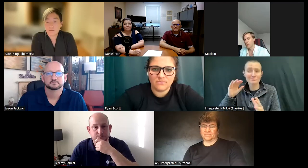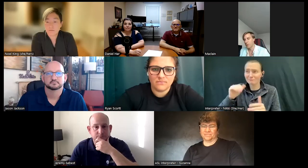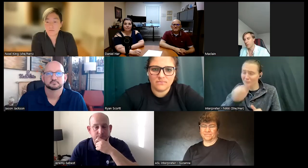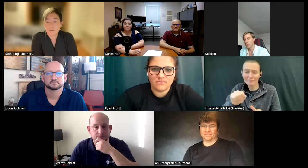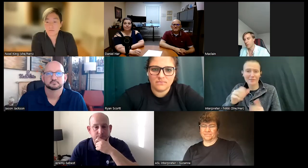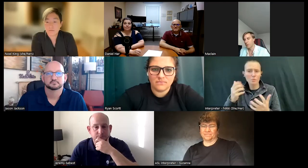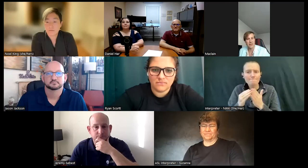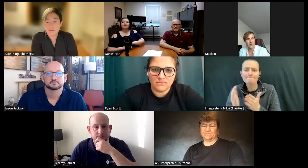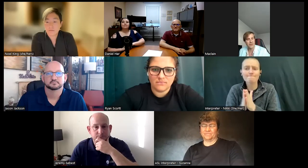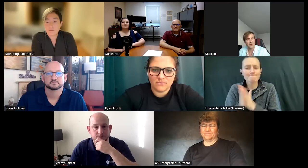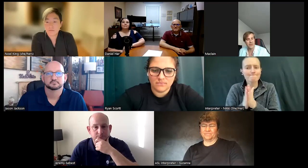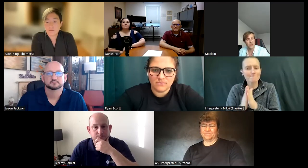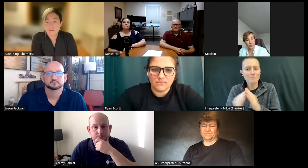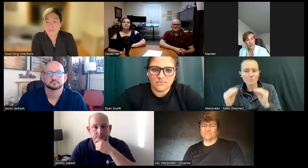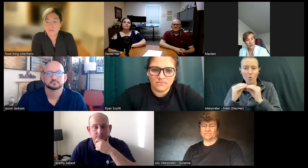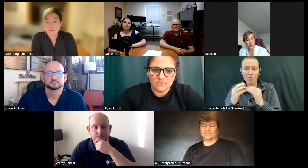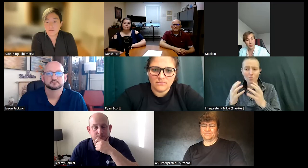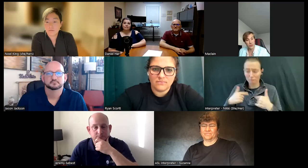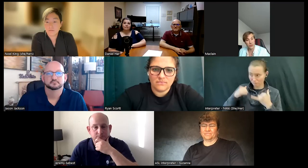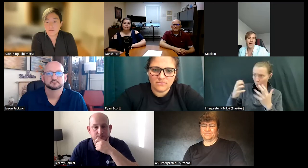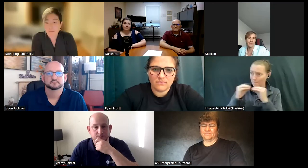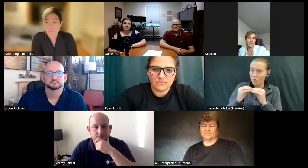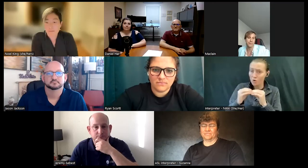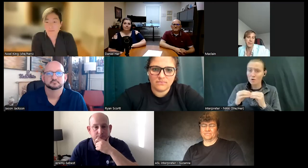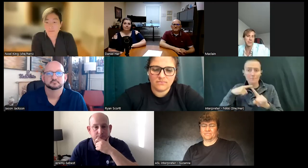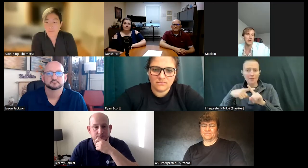more for myself and and we're just happy to be able to do that